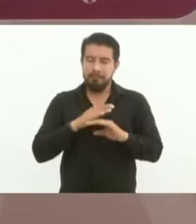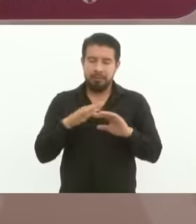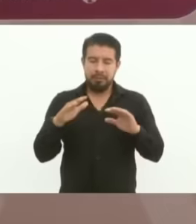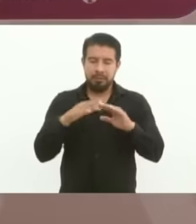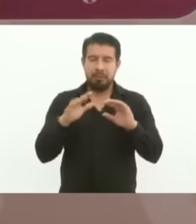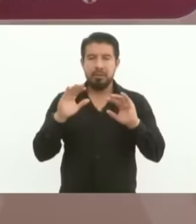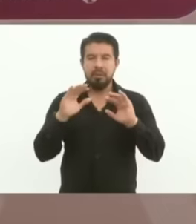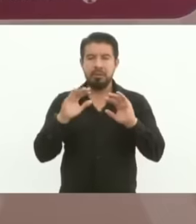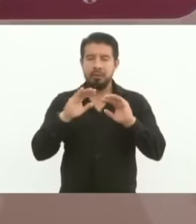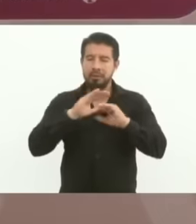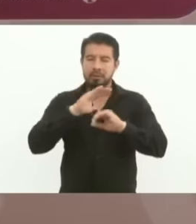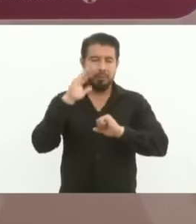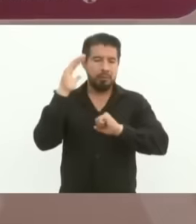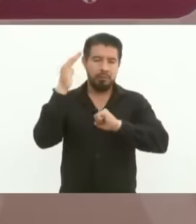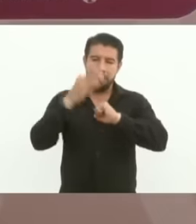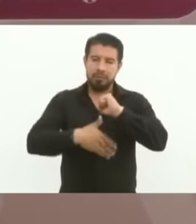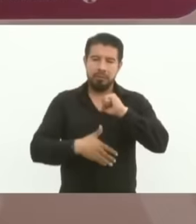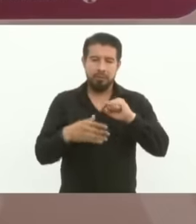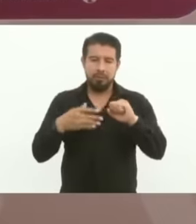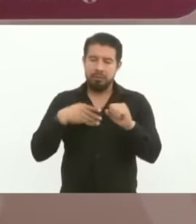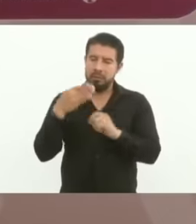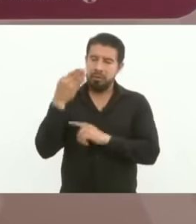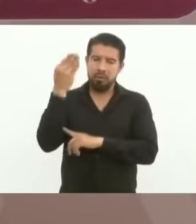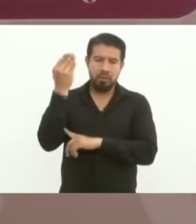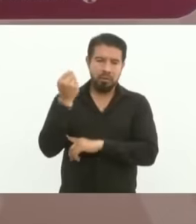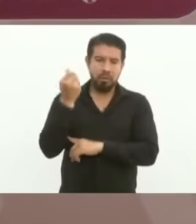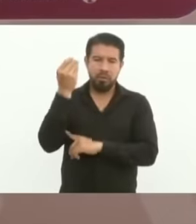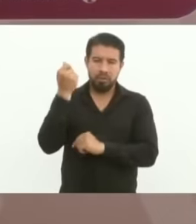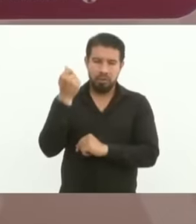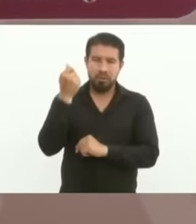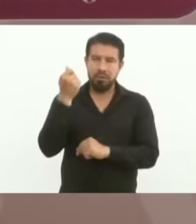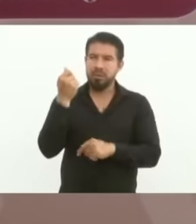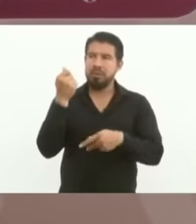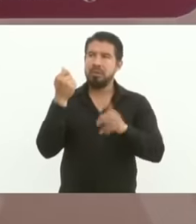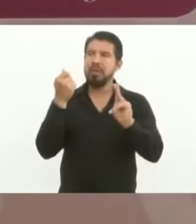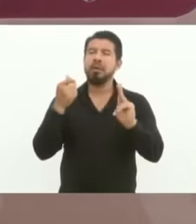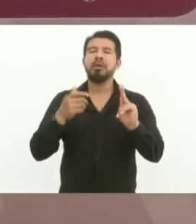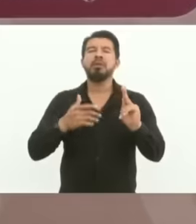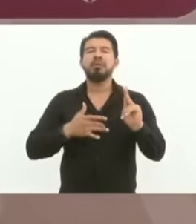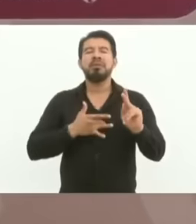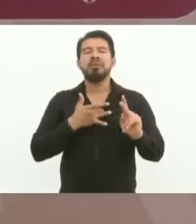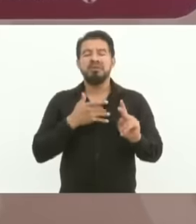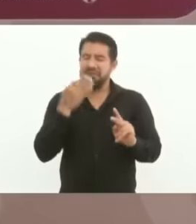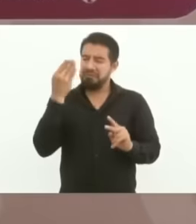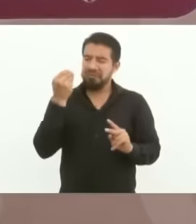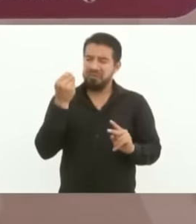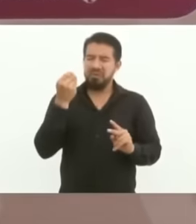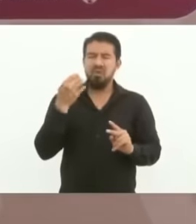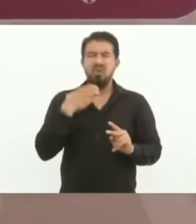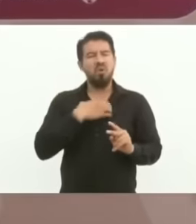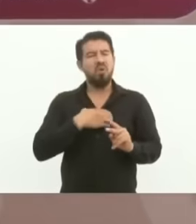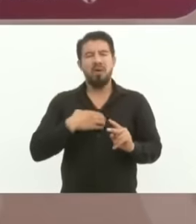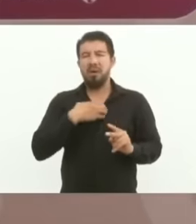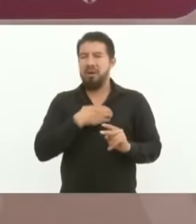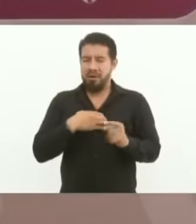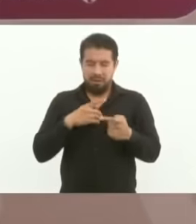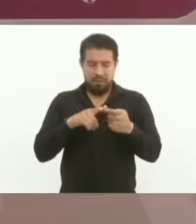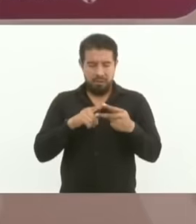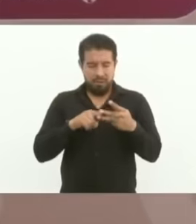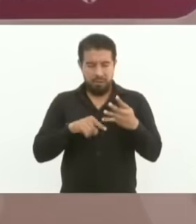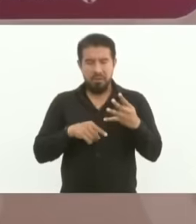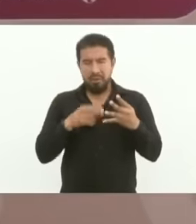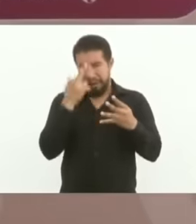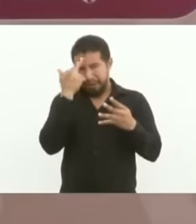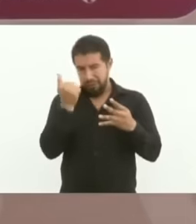and I I'm rejoicing but I'm leaving very happy for several reasons first because